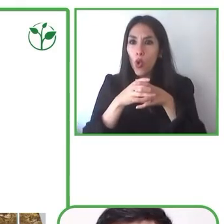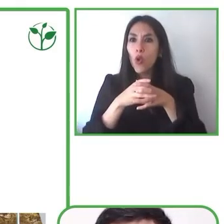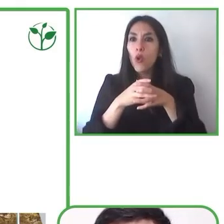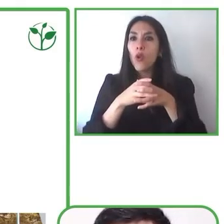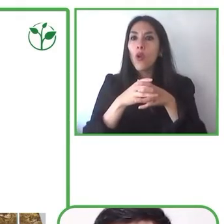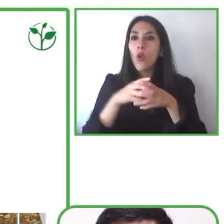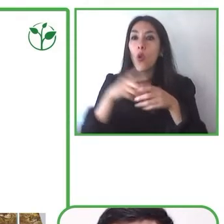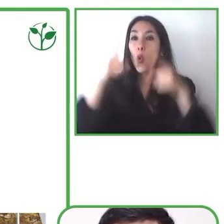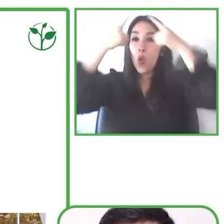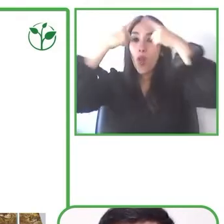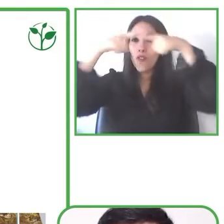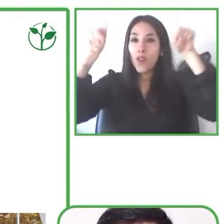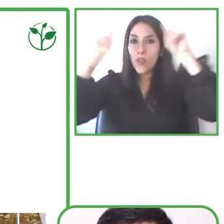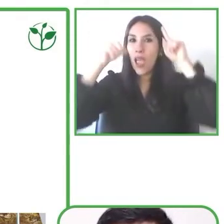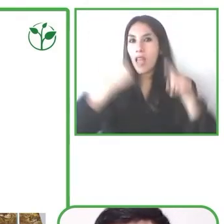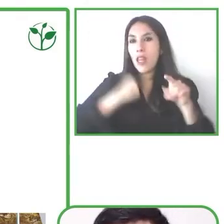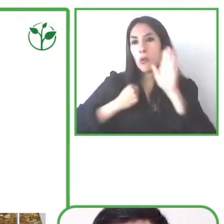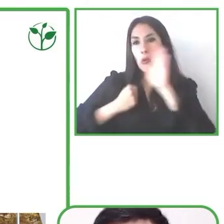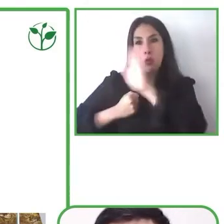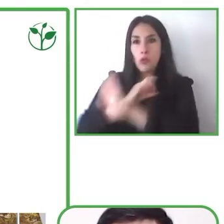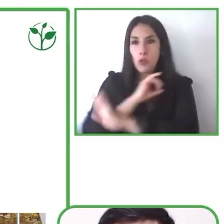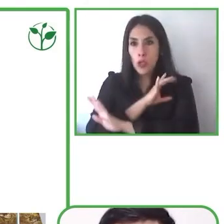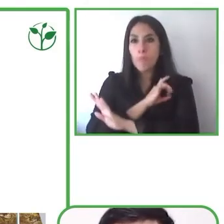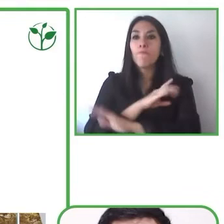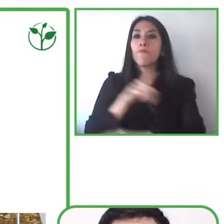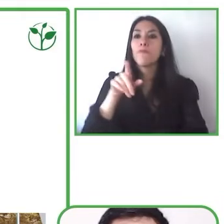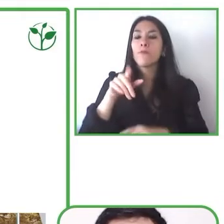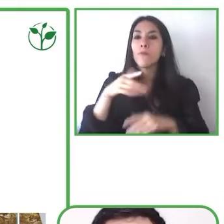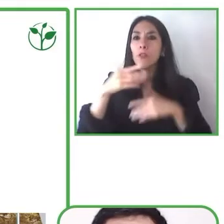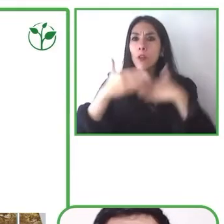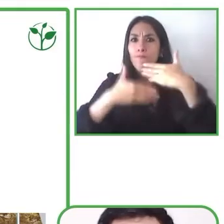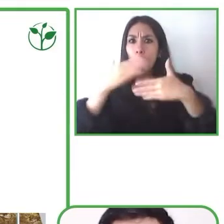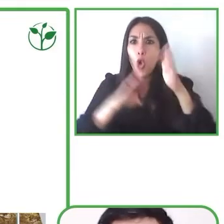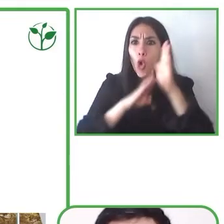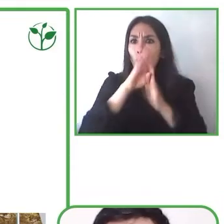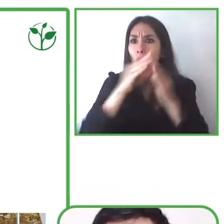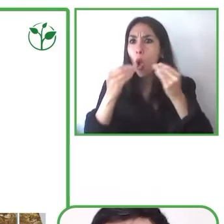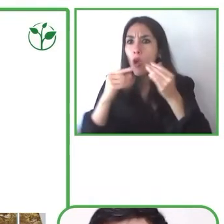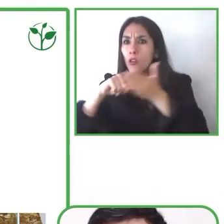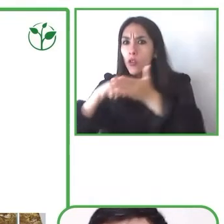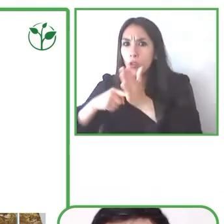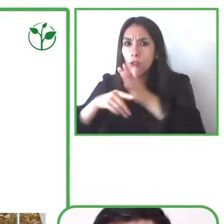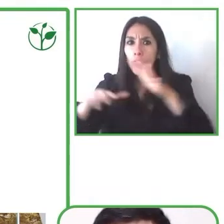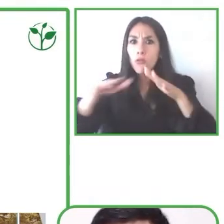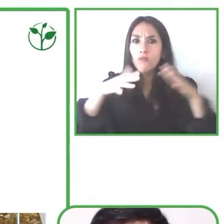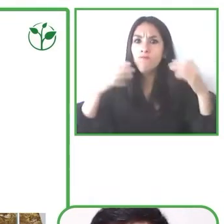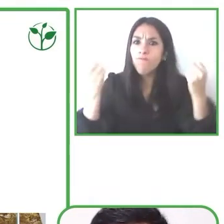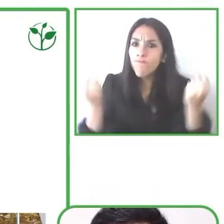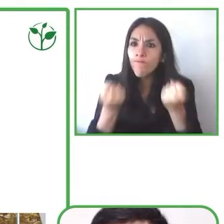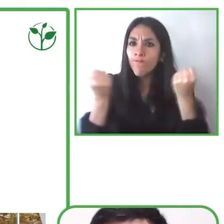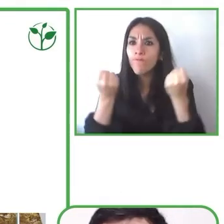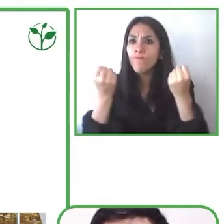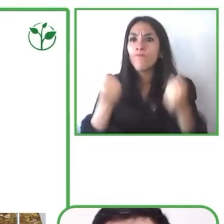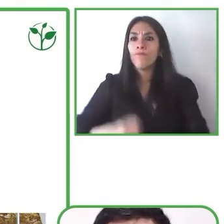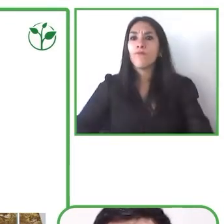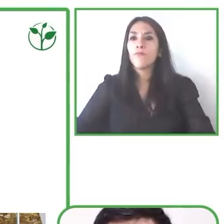and we develop these technological solutions to improve the quality of life of people with